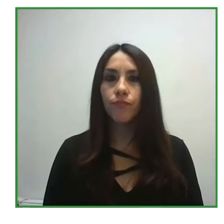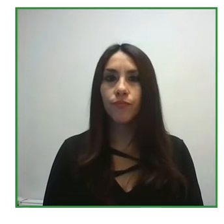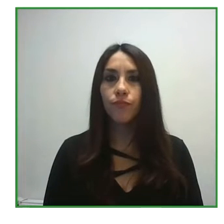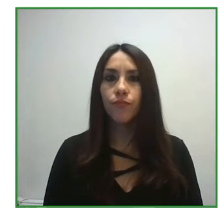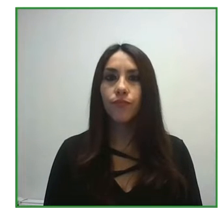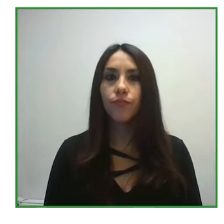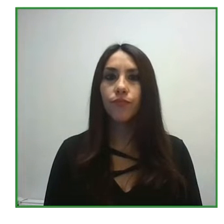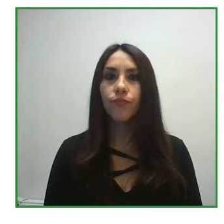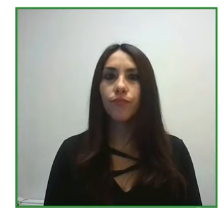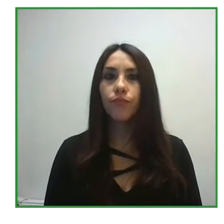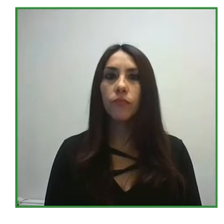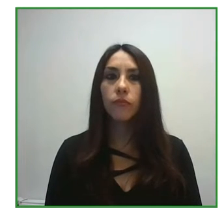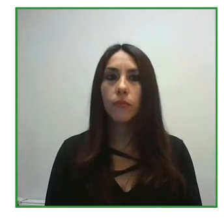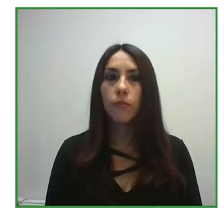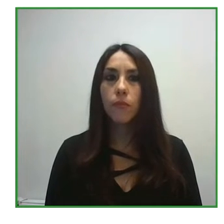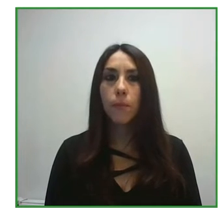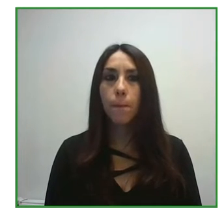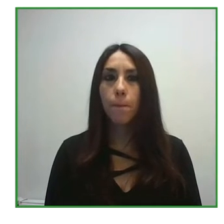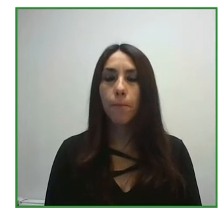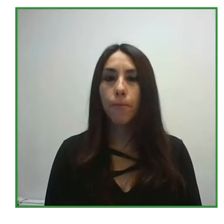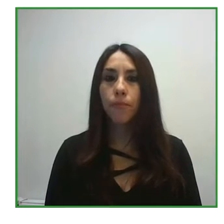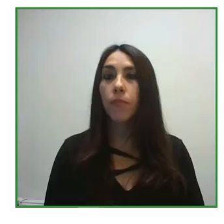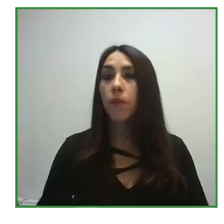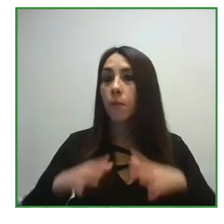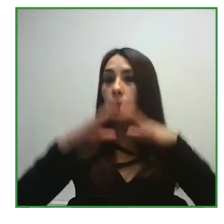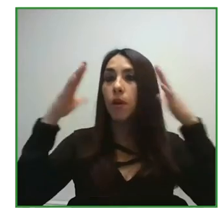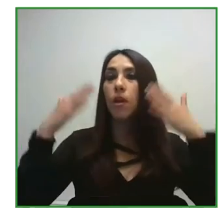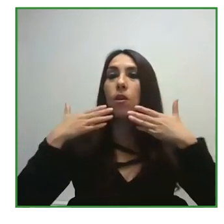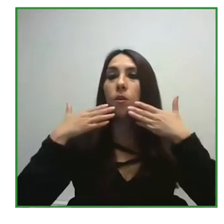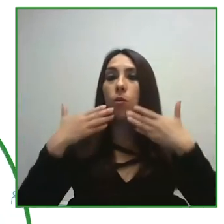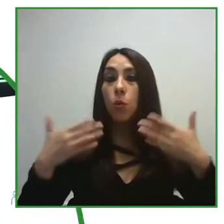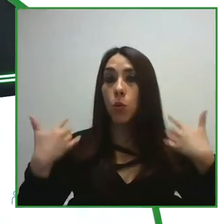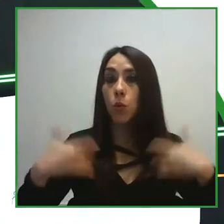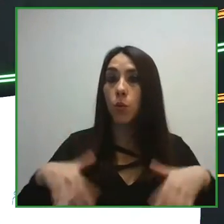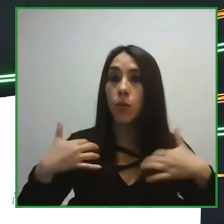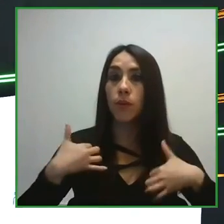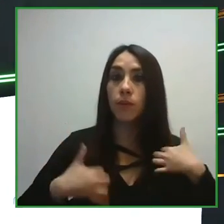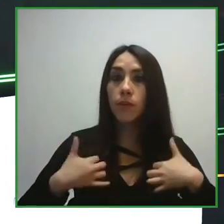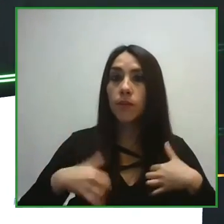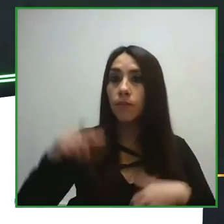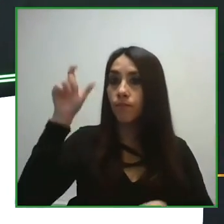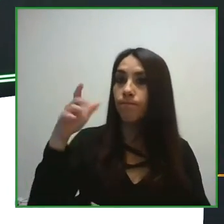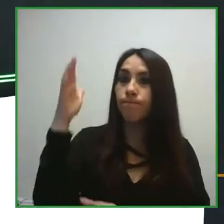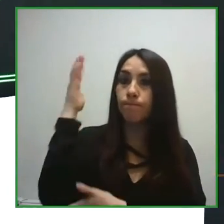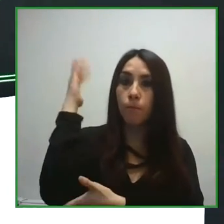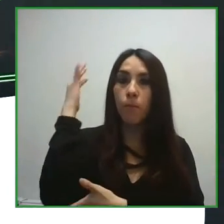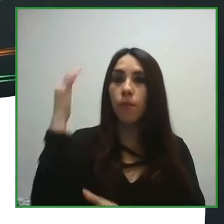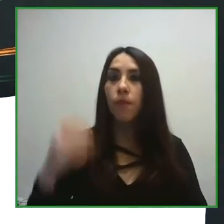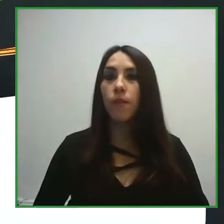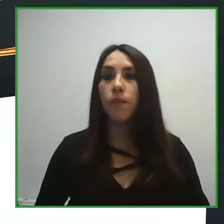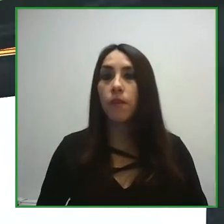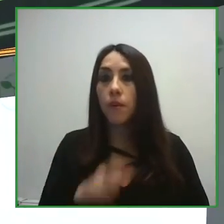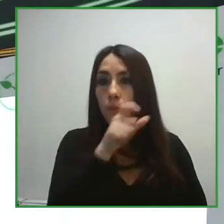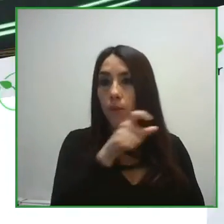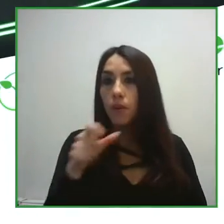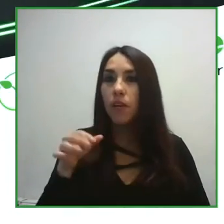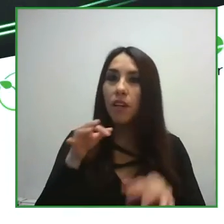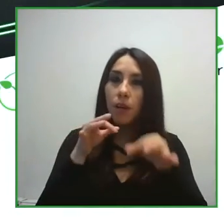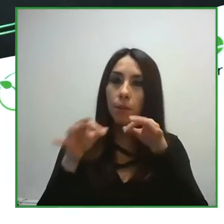I would like to thank Jesús Hernánndez and our panelists from the tourism without barriers session,